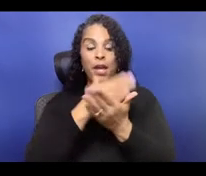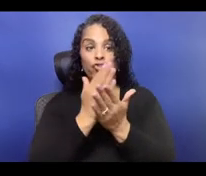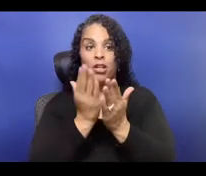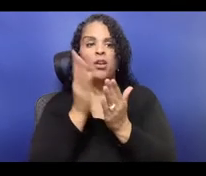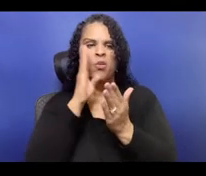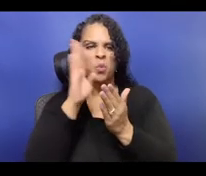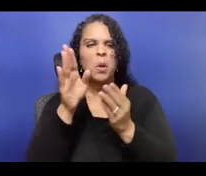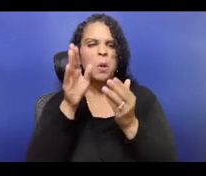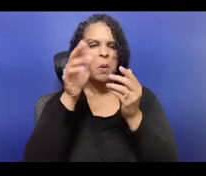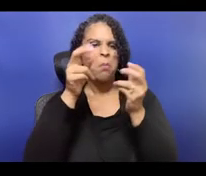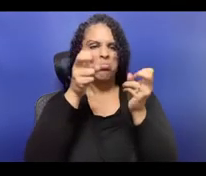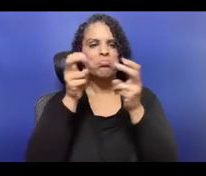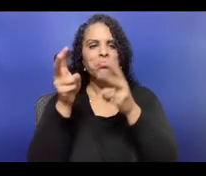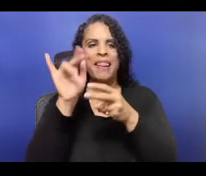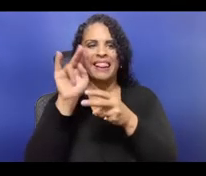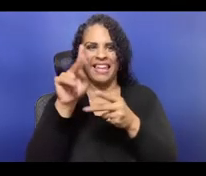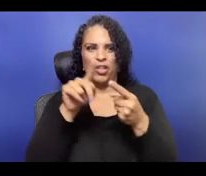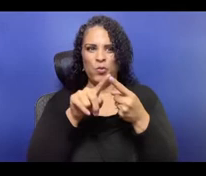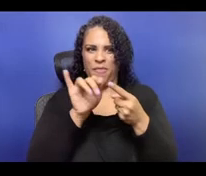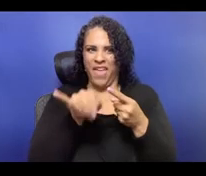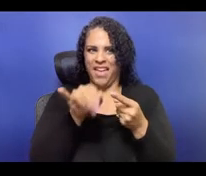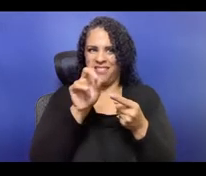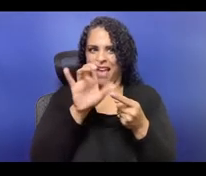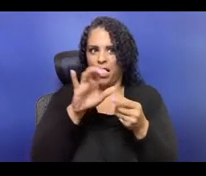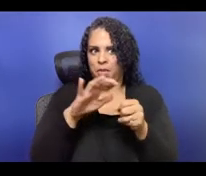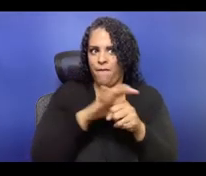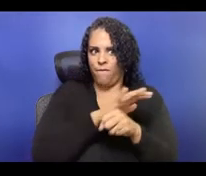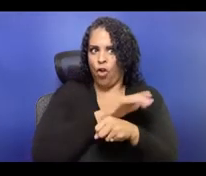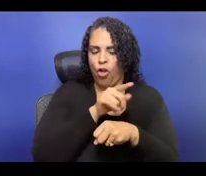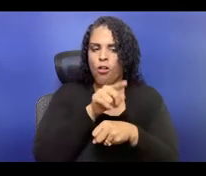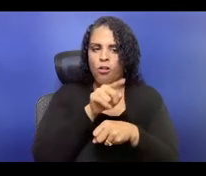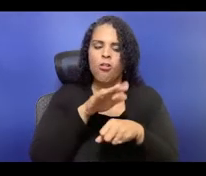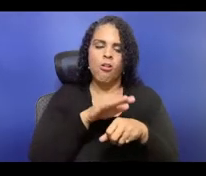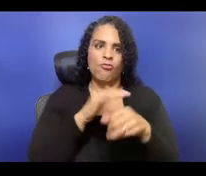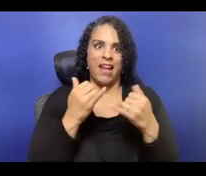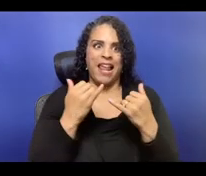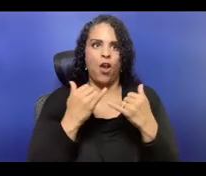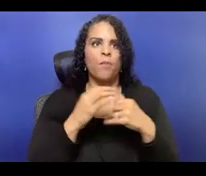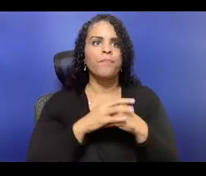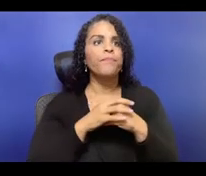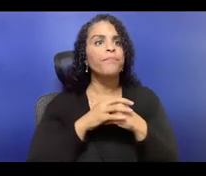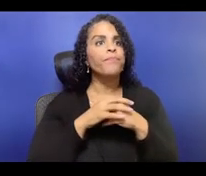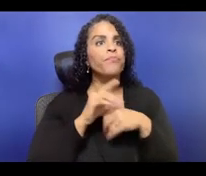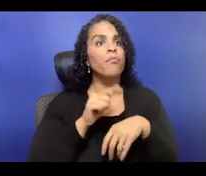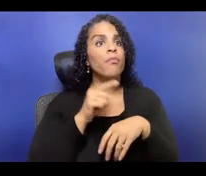I'm wearing a black, very fuzzy, comfy sweater, and I'm sitting in front of the same black background